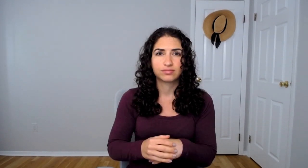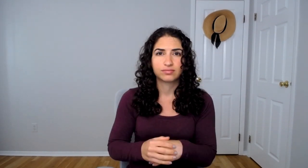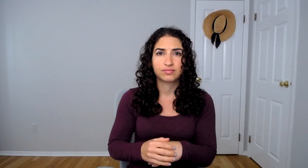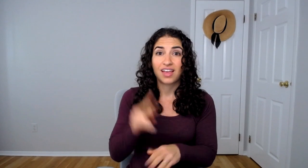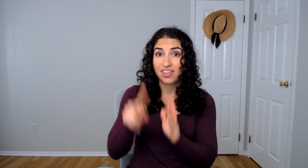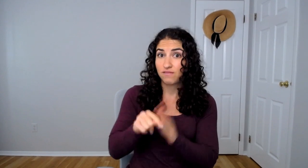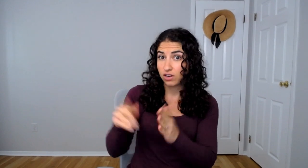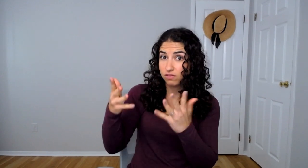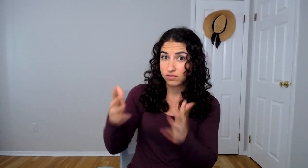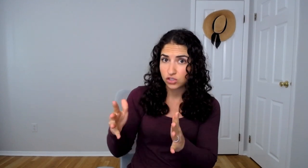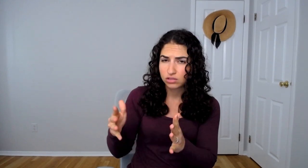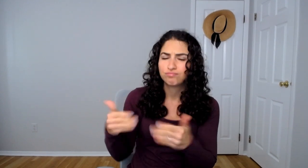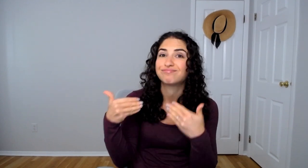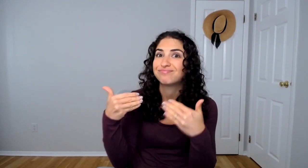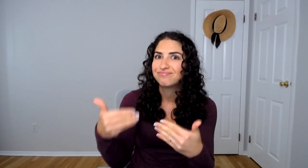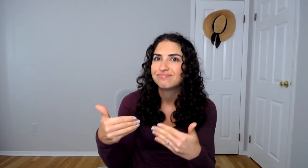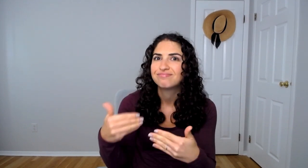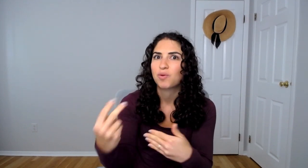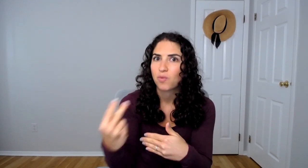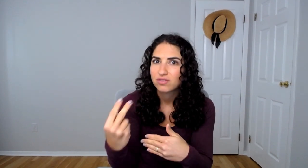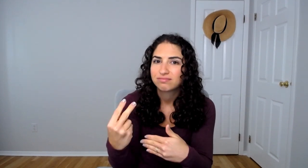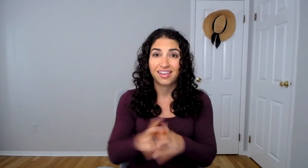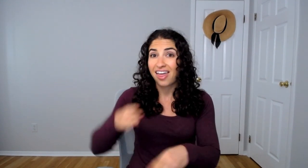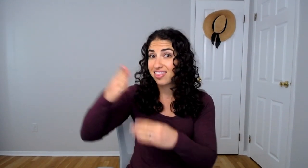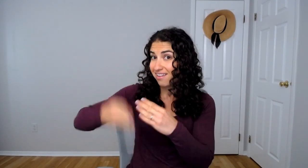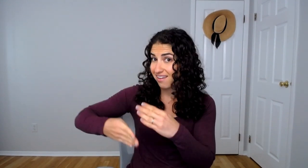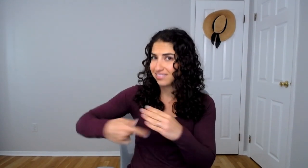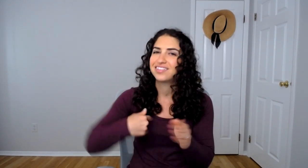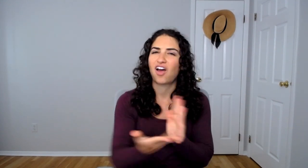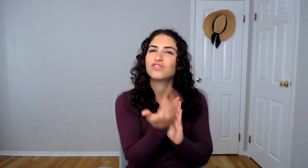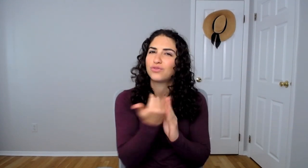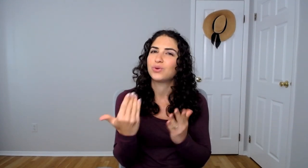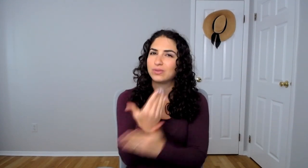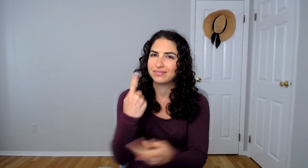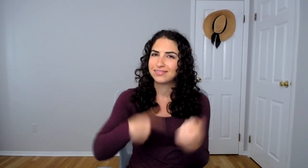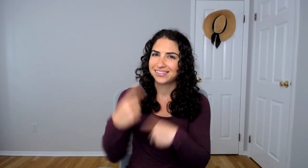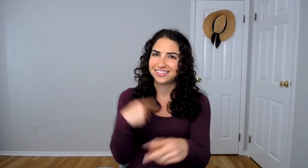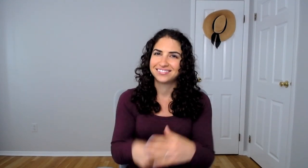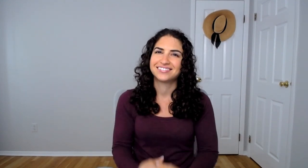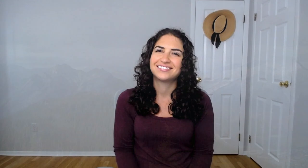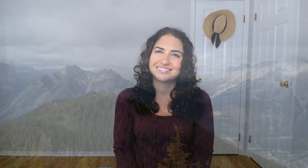After the video is done, continue watching! At the end I'll review new signs.